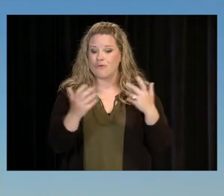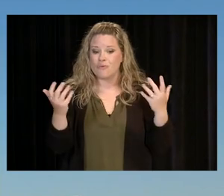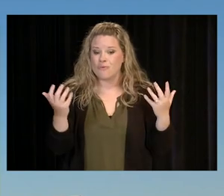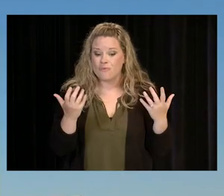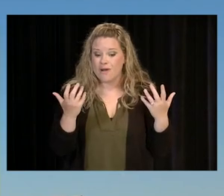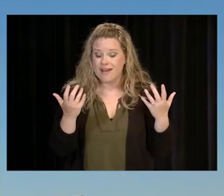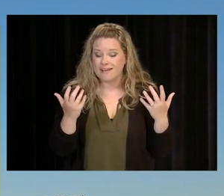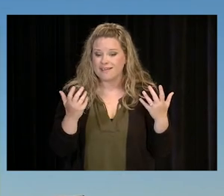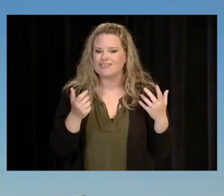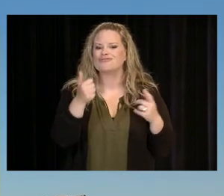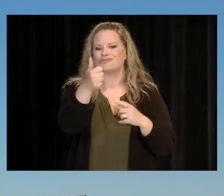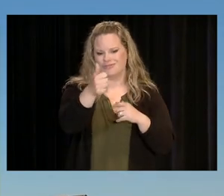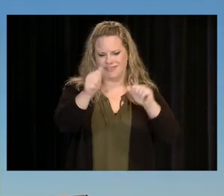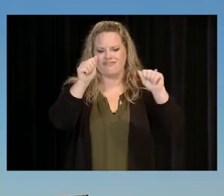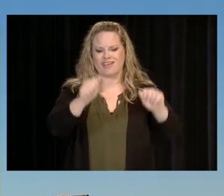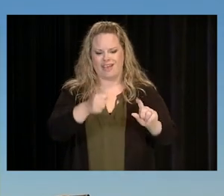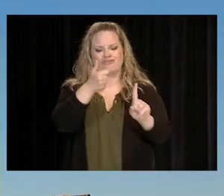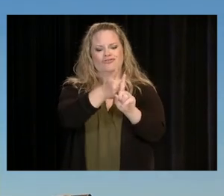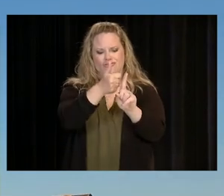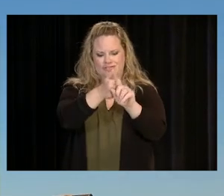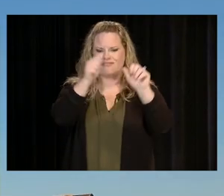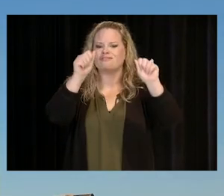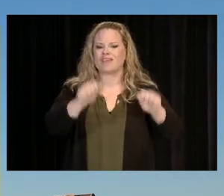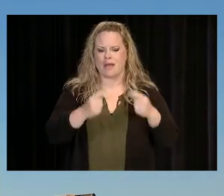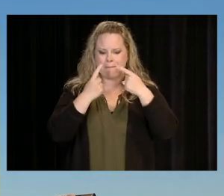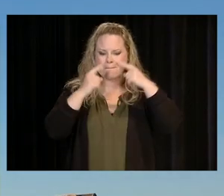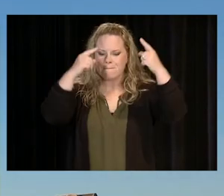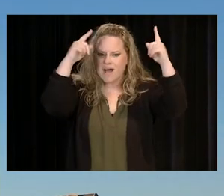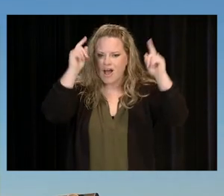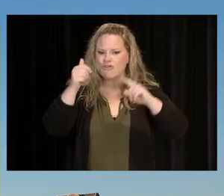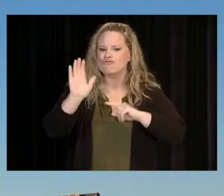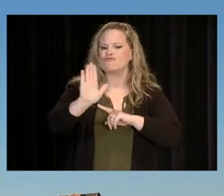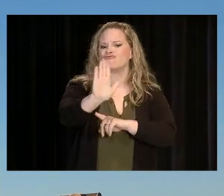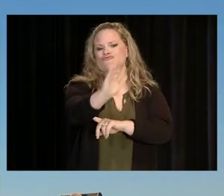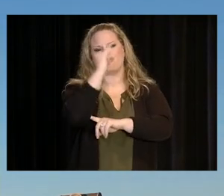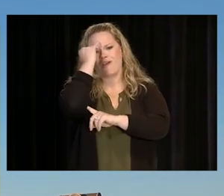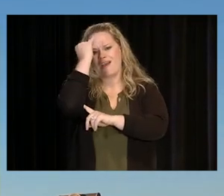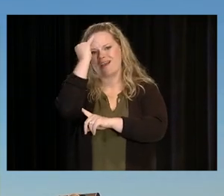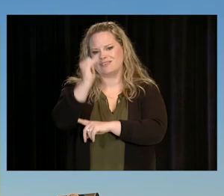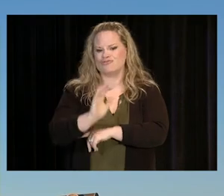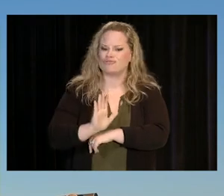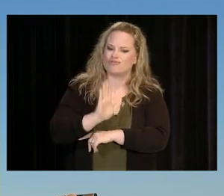BECAUSE THE ANSWER IS IT CAN BE. IT CAN BE YOU. IT CAN BE YOUR IDEA.